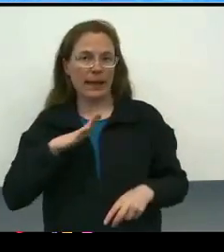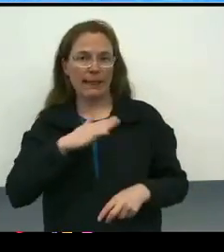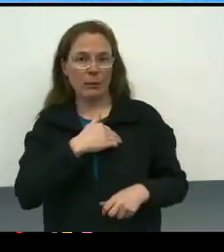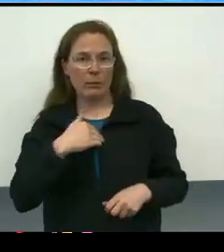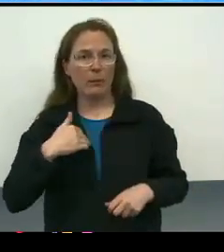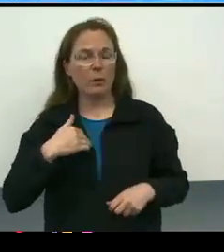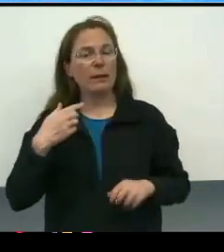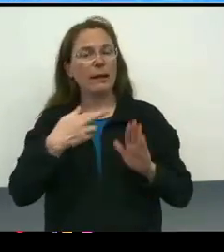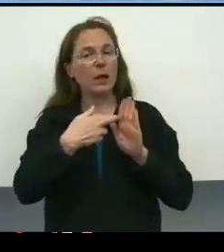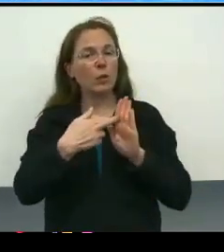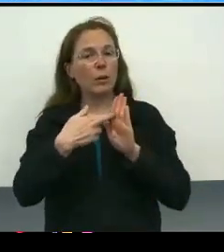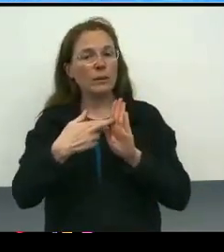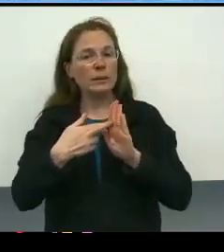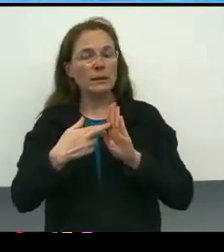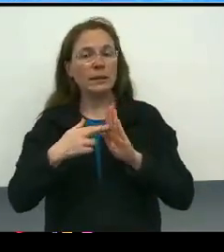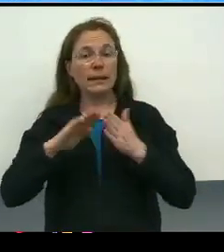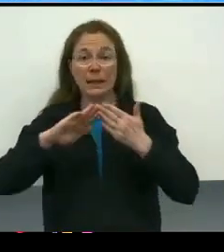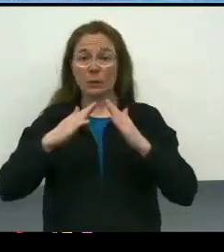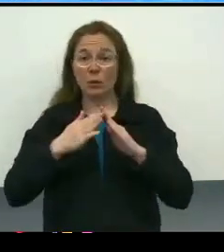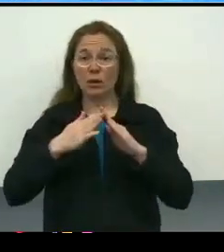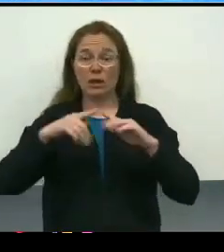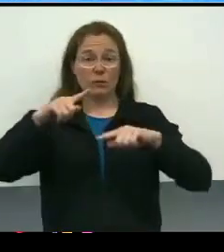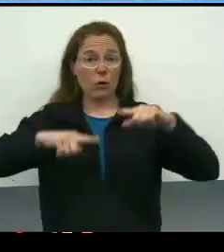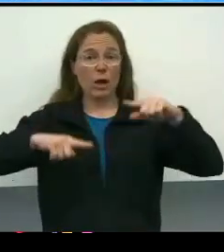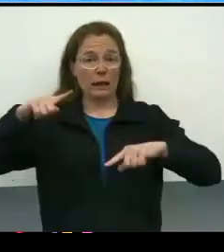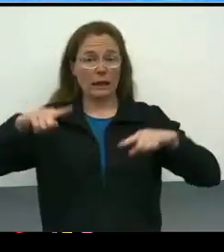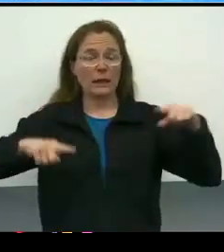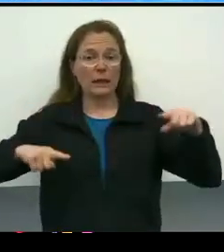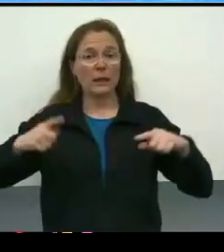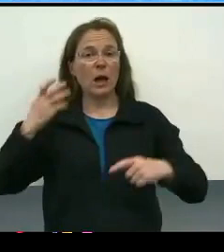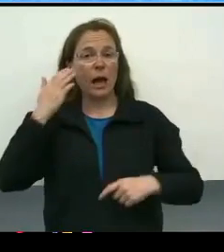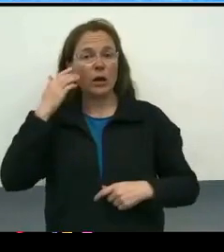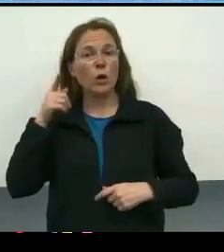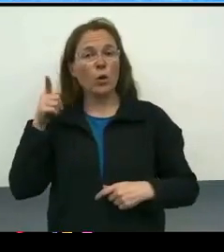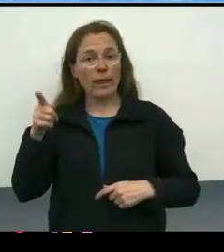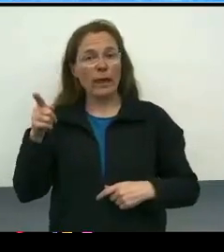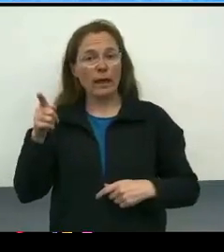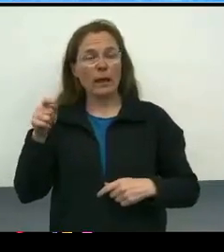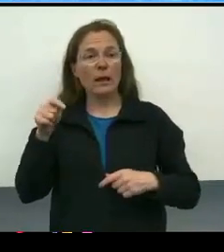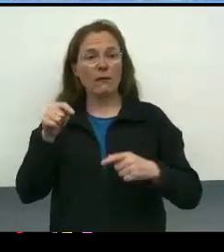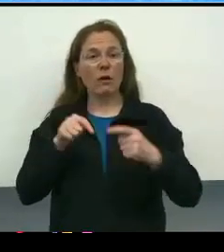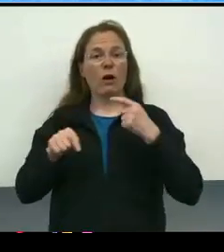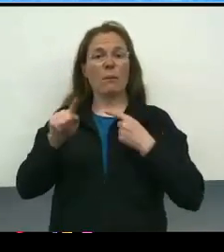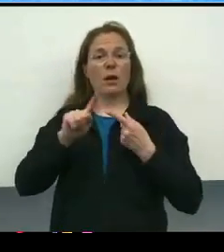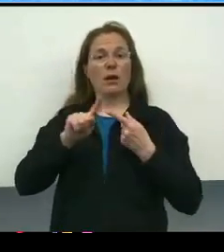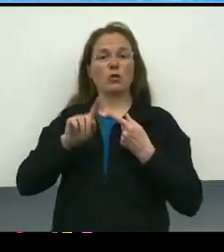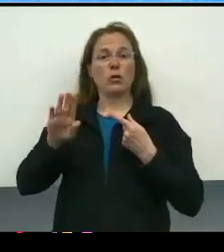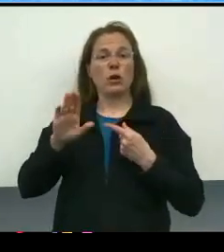represent our community pretty broadly. We know that they have gone back to their cohorts